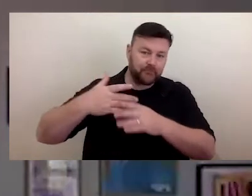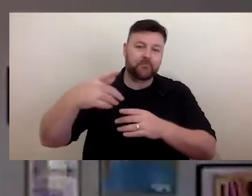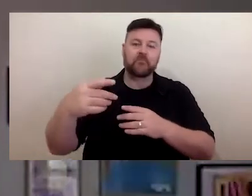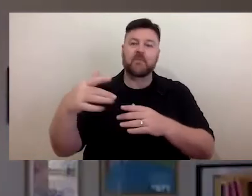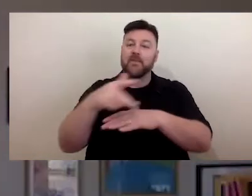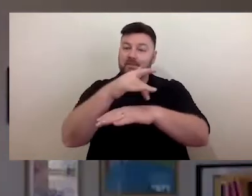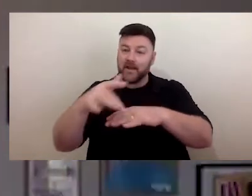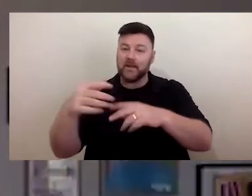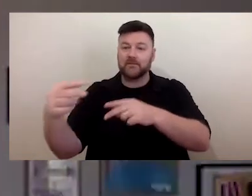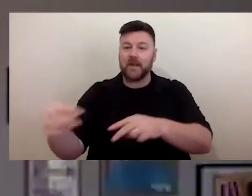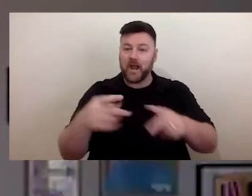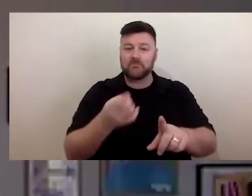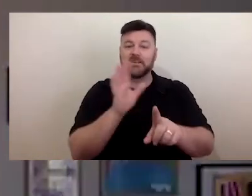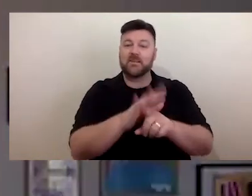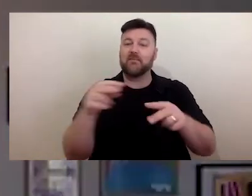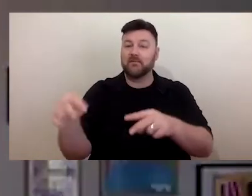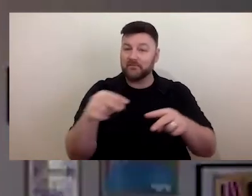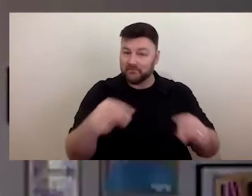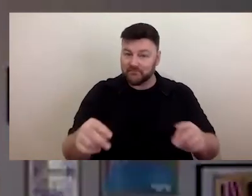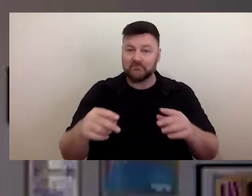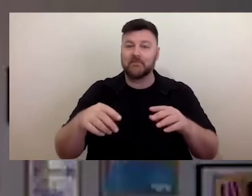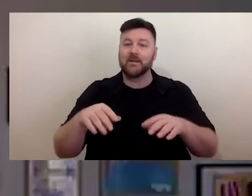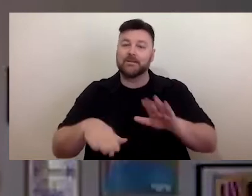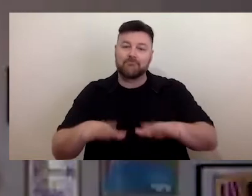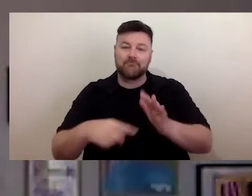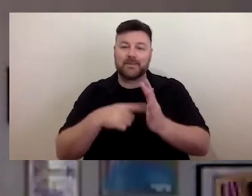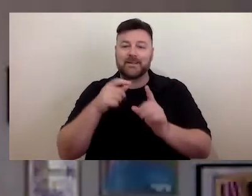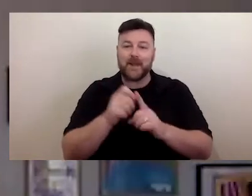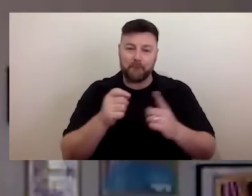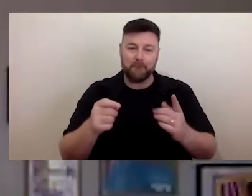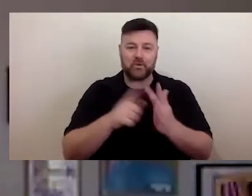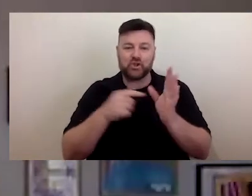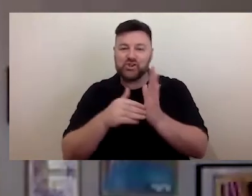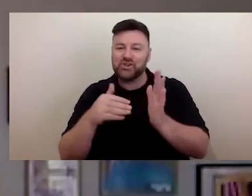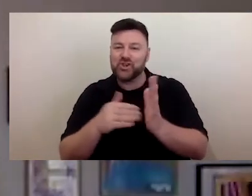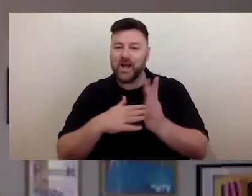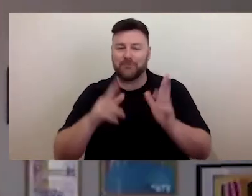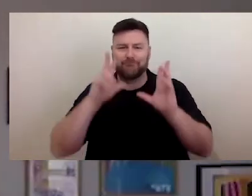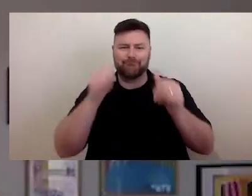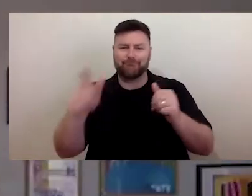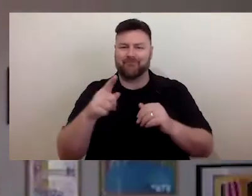with ballroom dancing, tap-dancing and jazz. I love these fun facts- they're so great to hear.